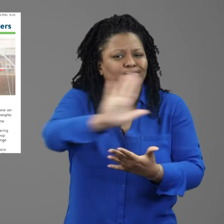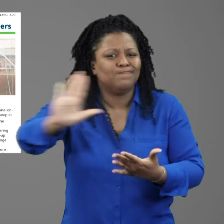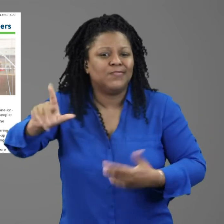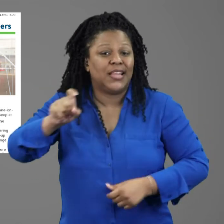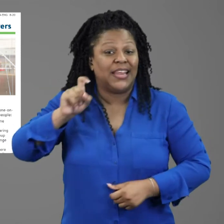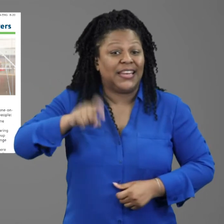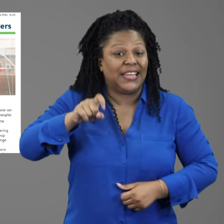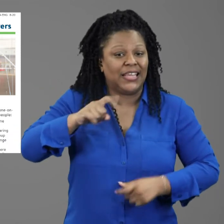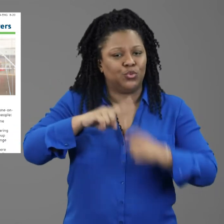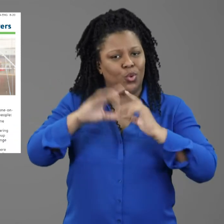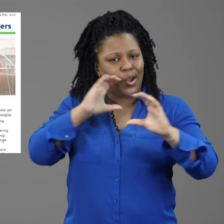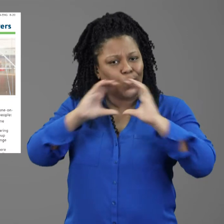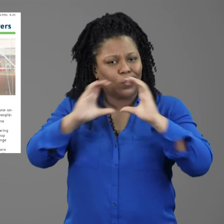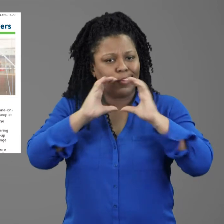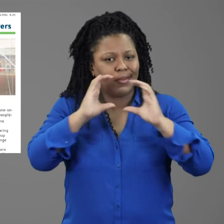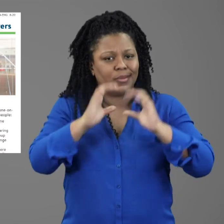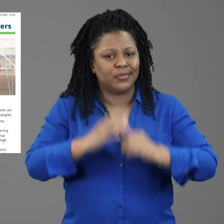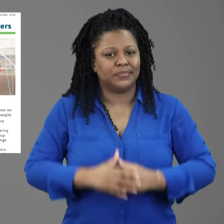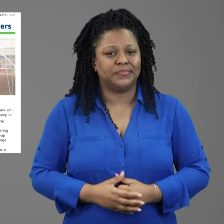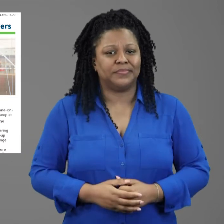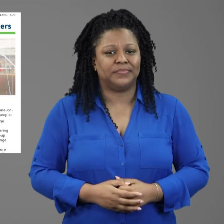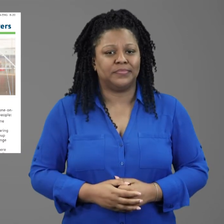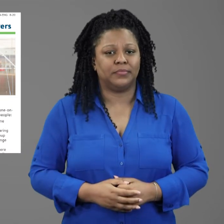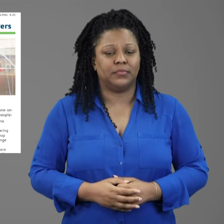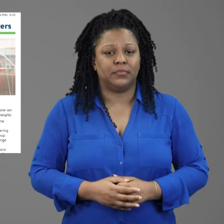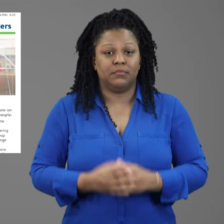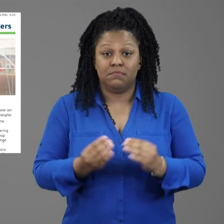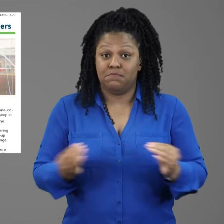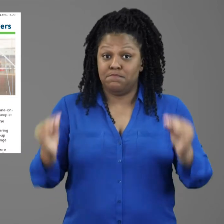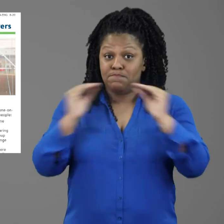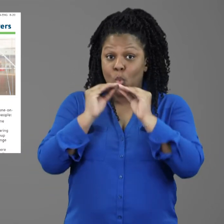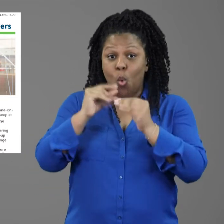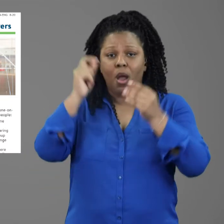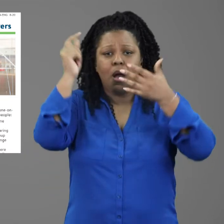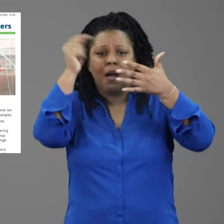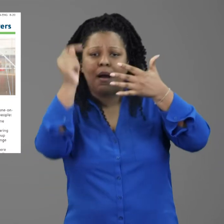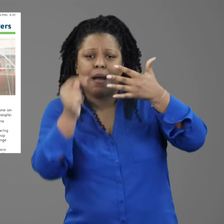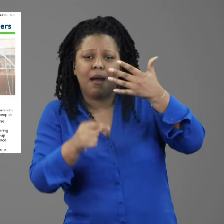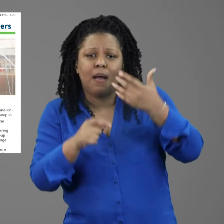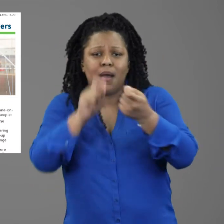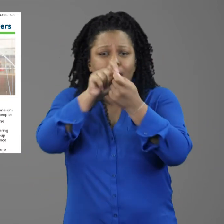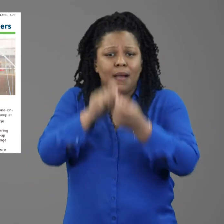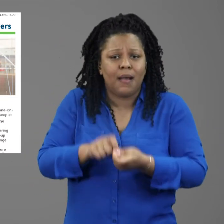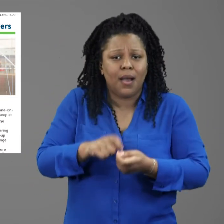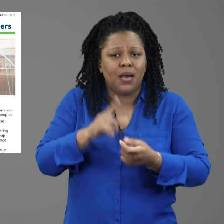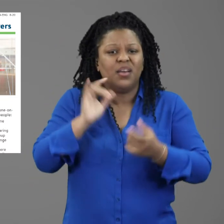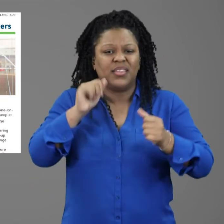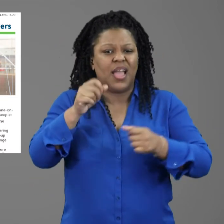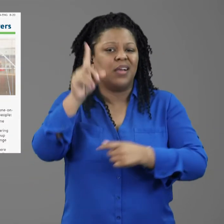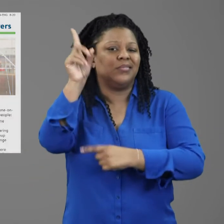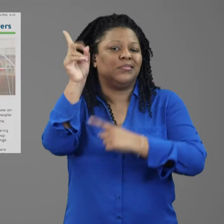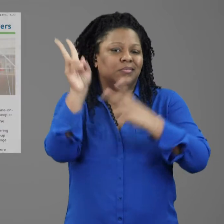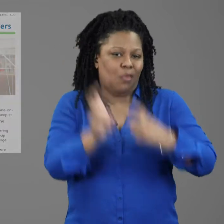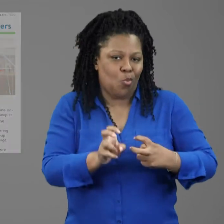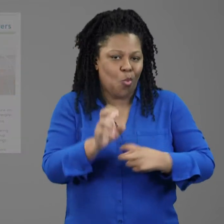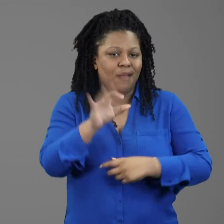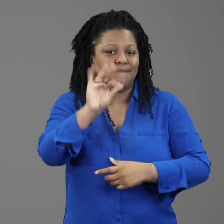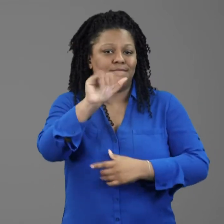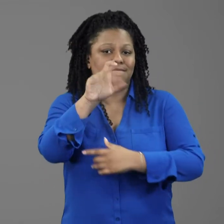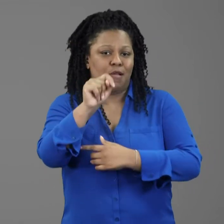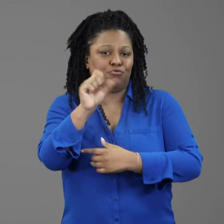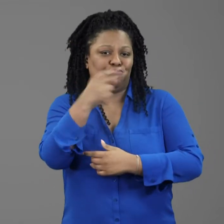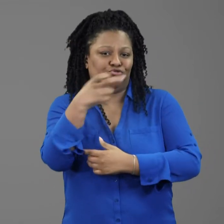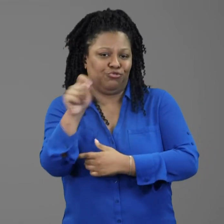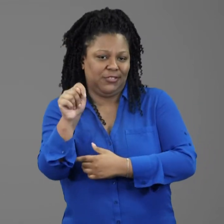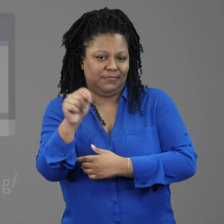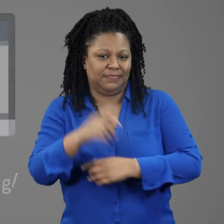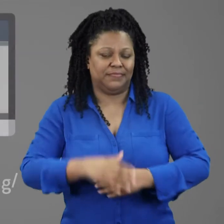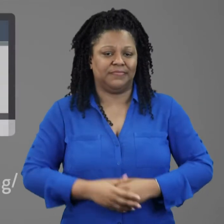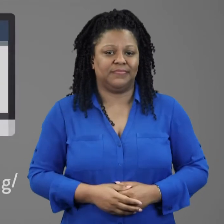based on what needs to be communicated. For more details, download the fact sheet.